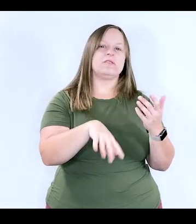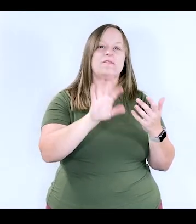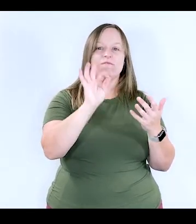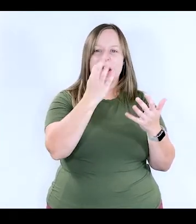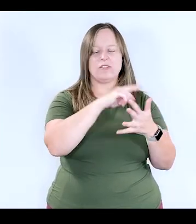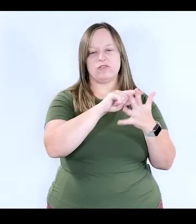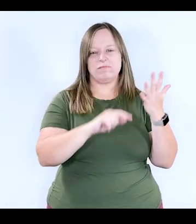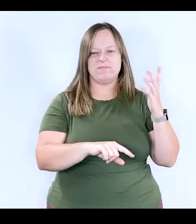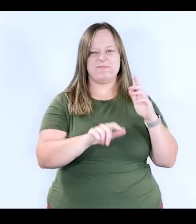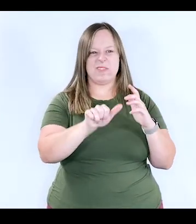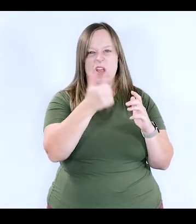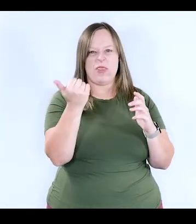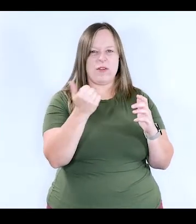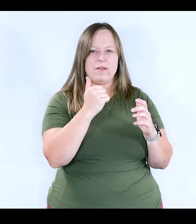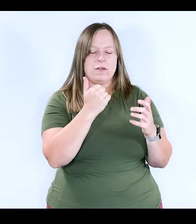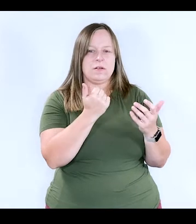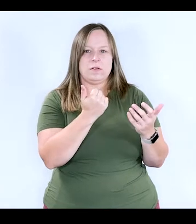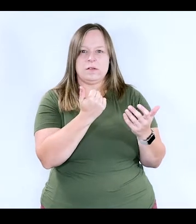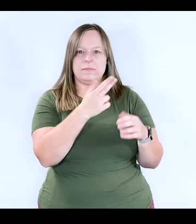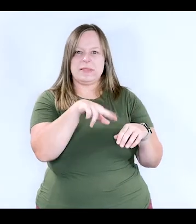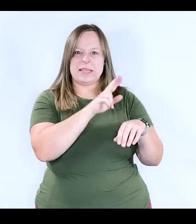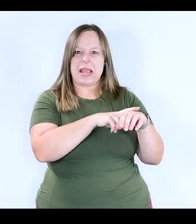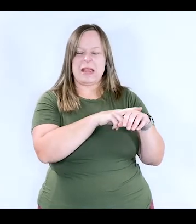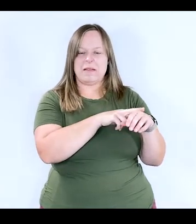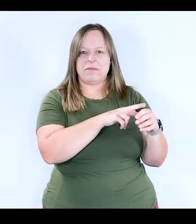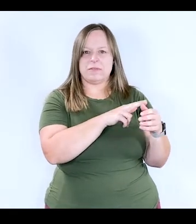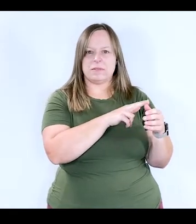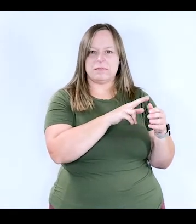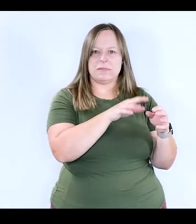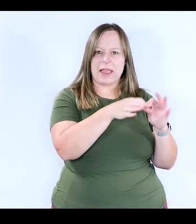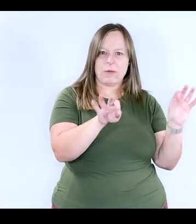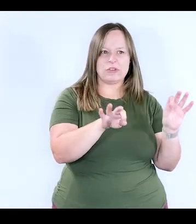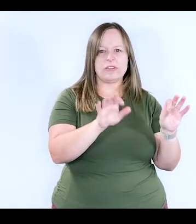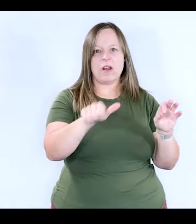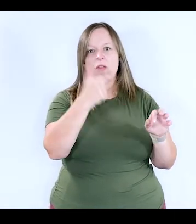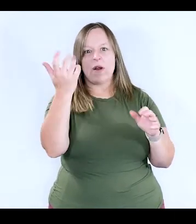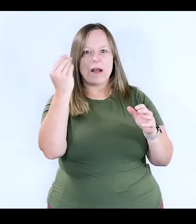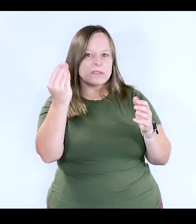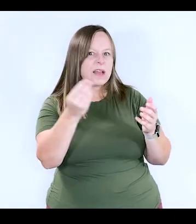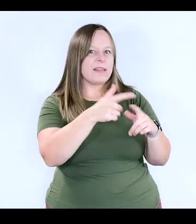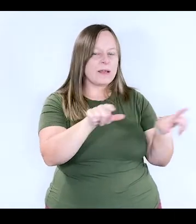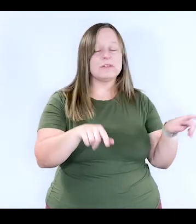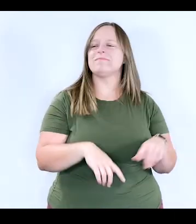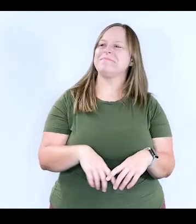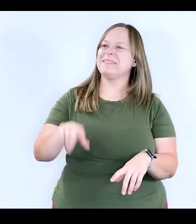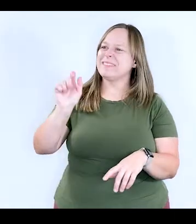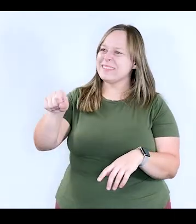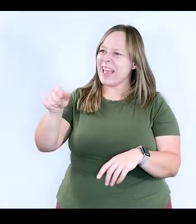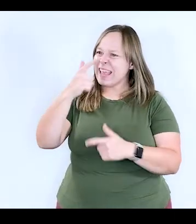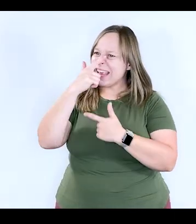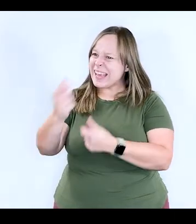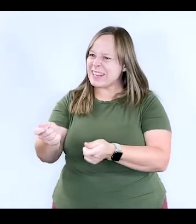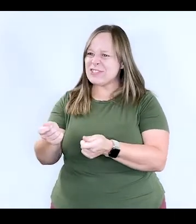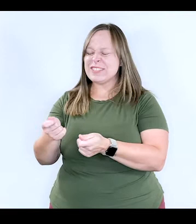Creole, and other non-indigenous languages. It's so interesting that the languages would include